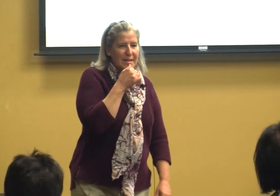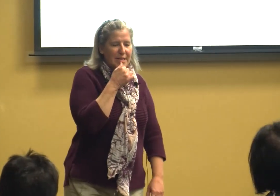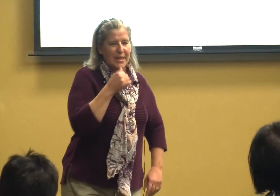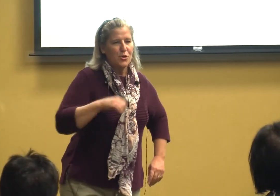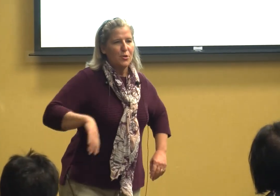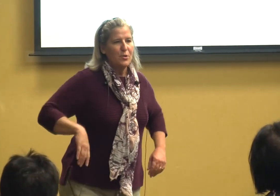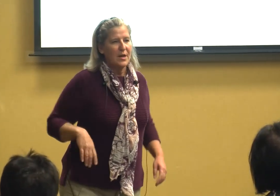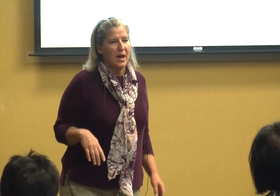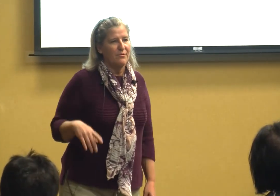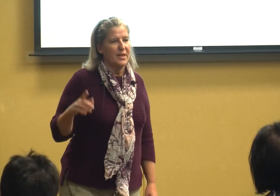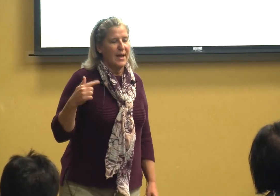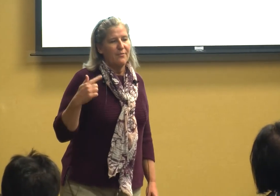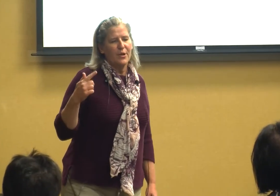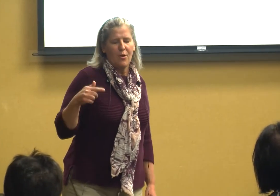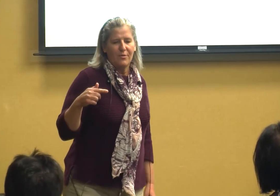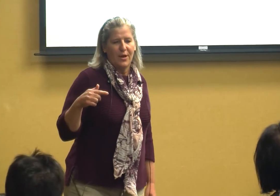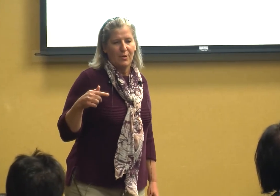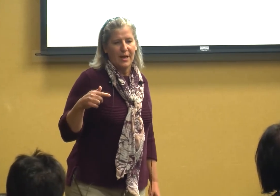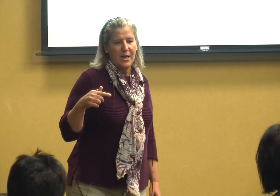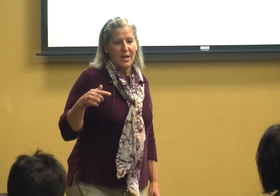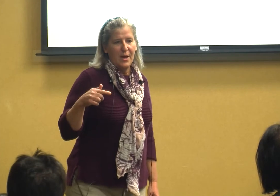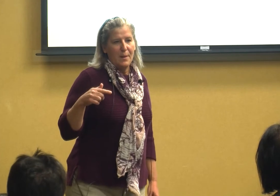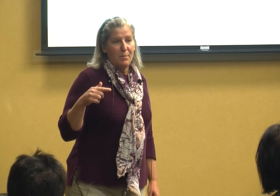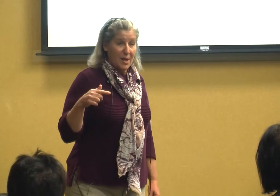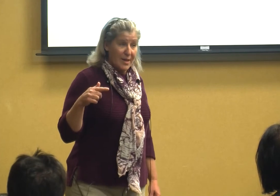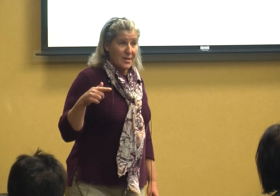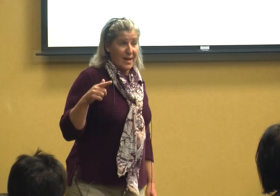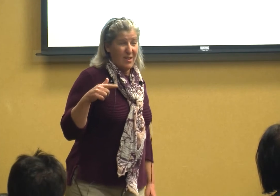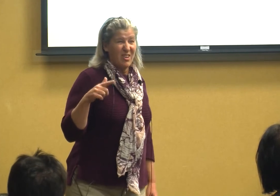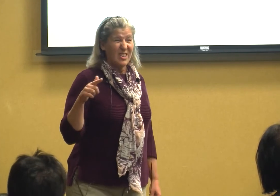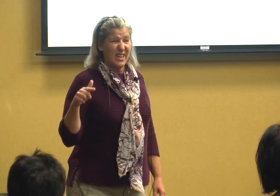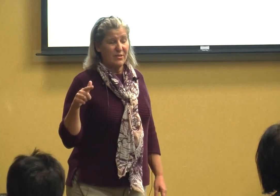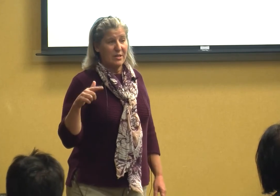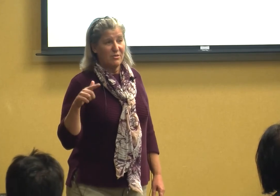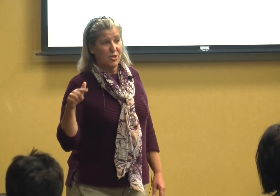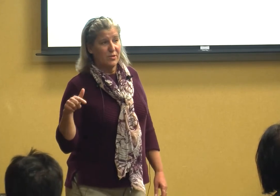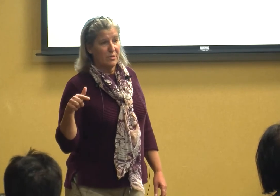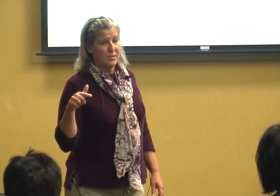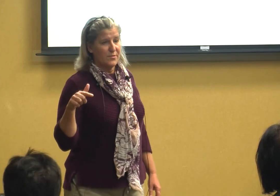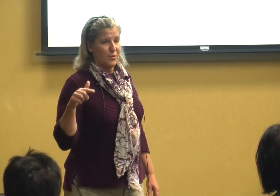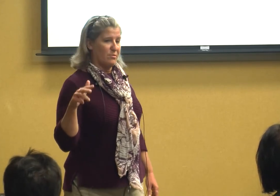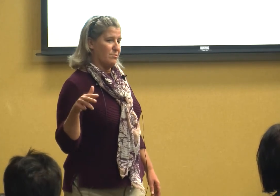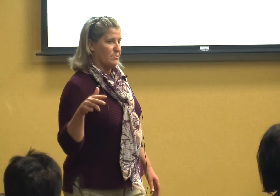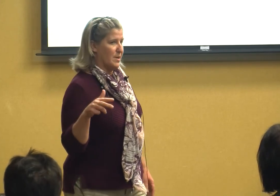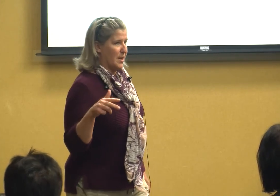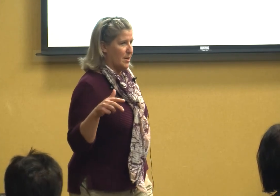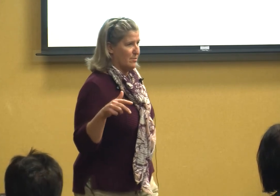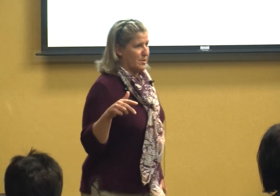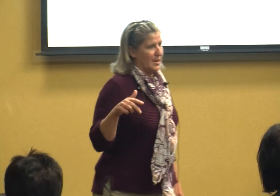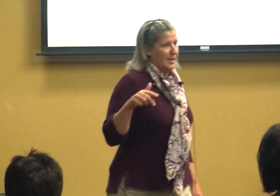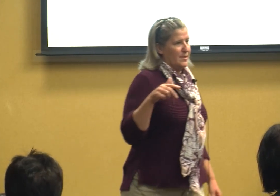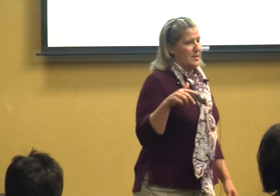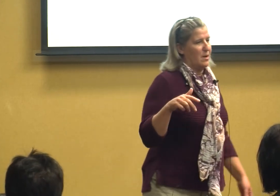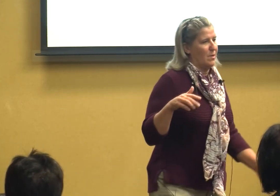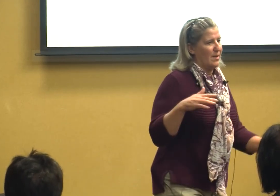teacher of the deaf and hard of hearing plus I taught even juveniles for three years so I've